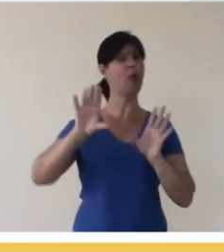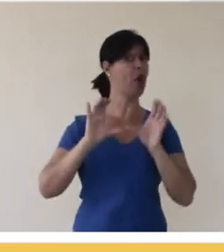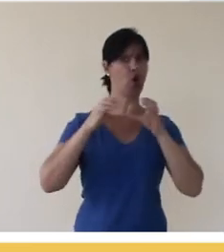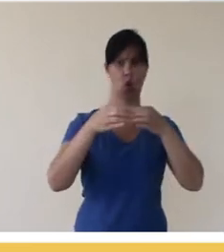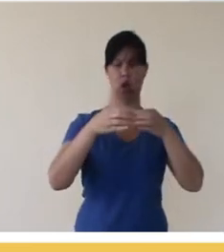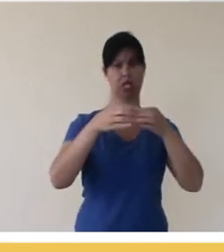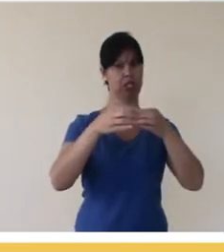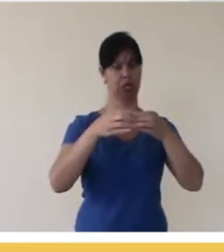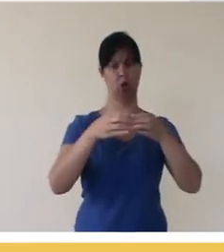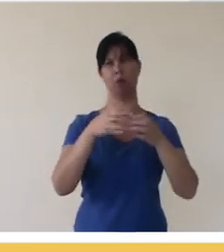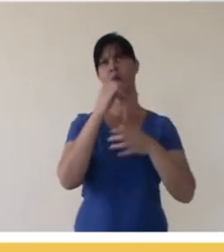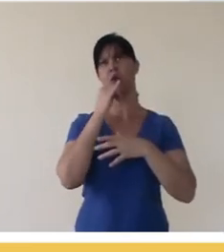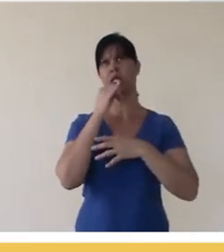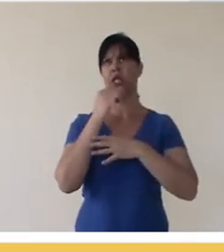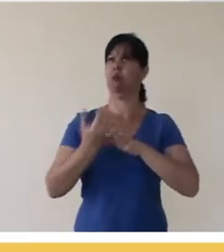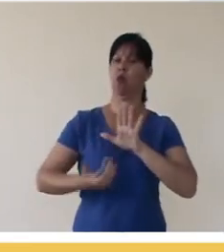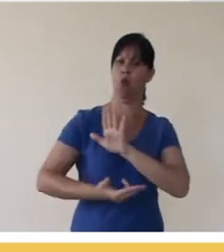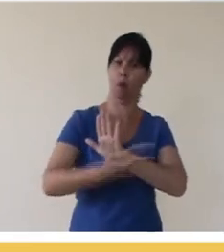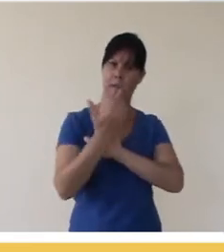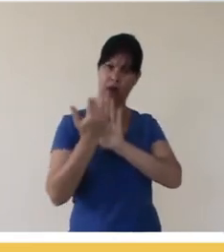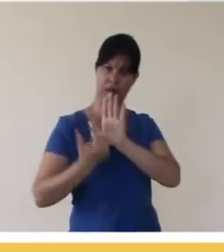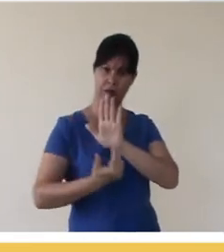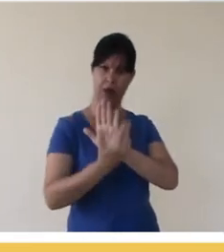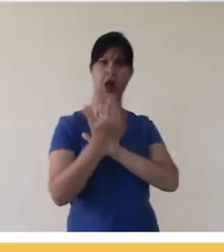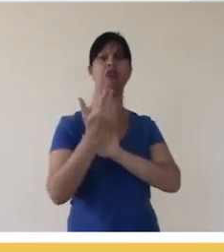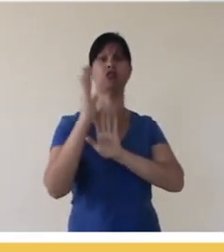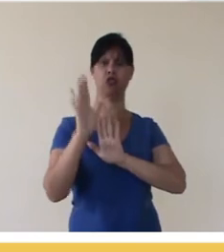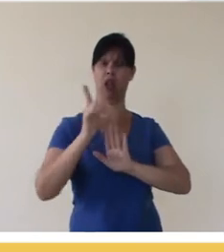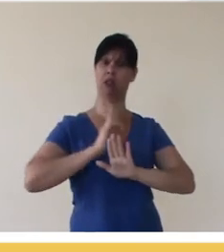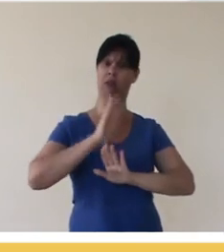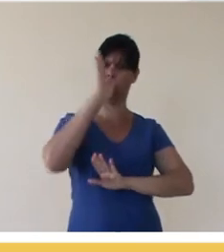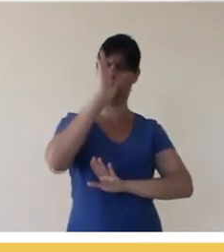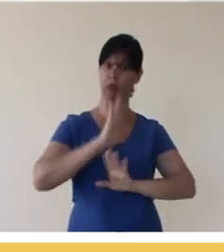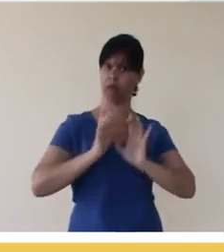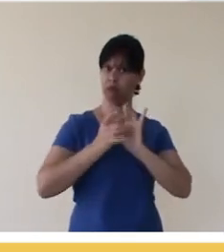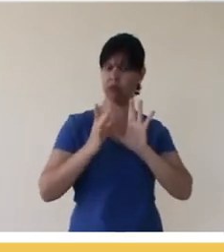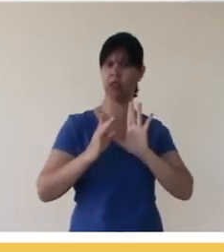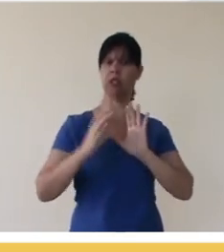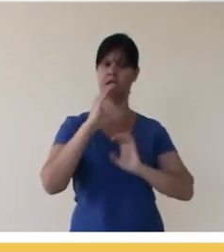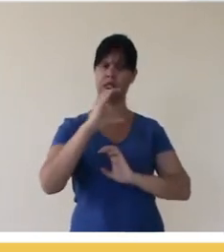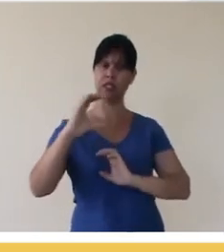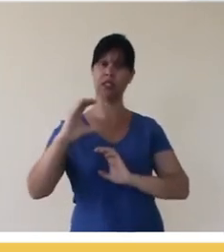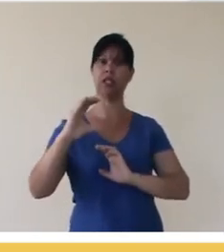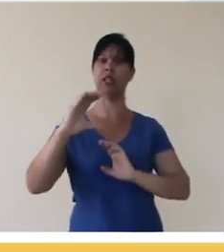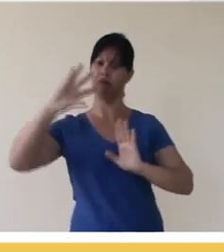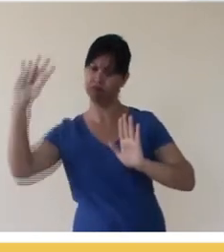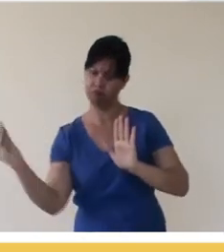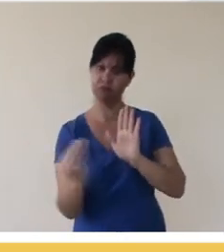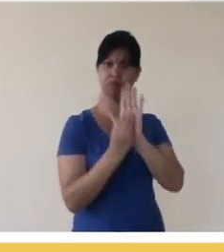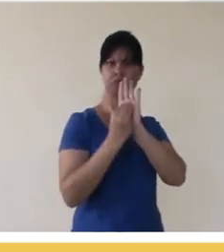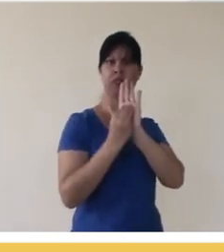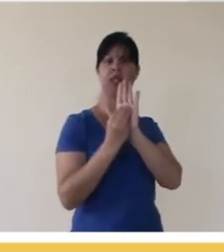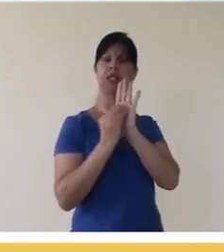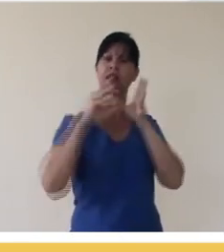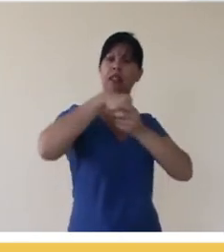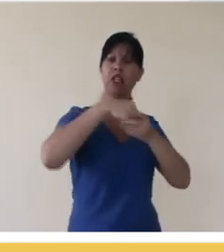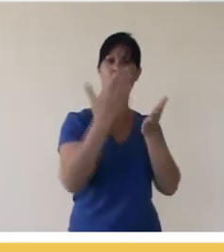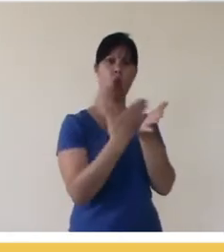collections when you, for example, take an image that has a Creative Commons license and you will simply place it exactly as it is inside a book.